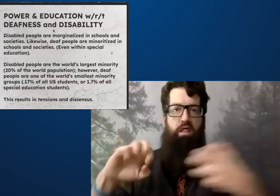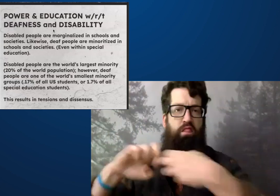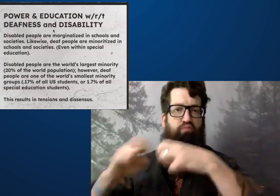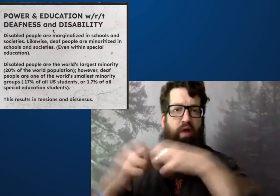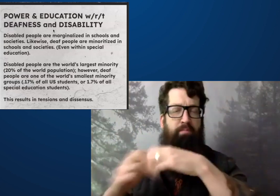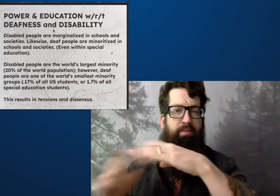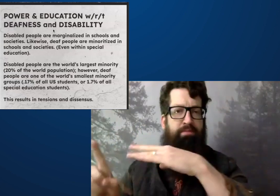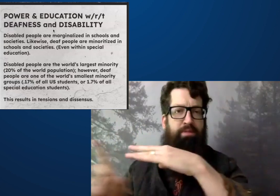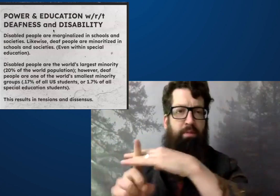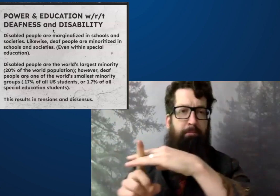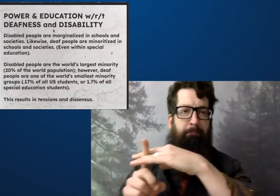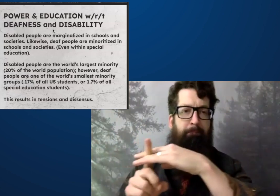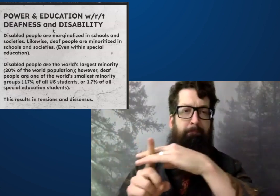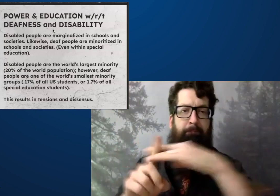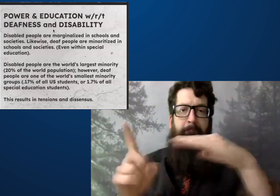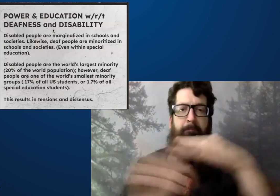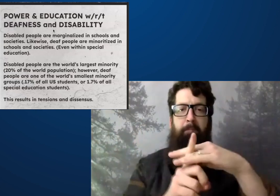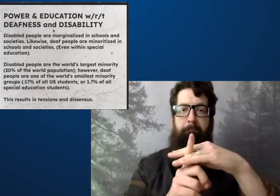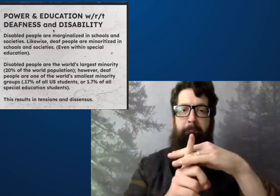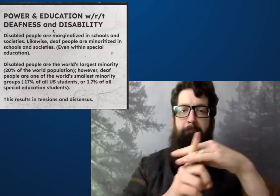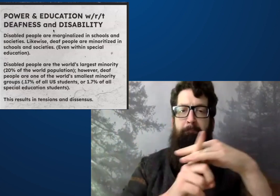But. There's always a but.